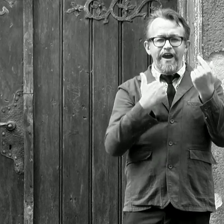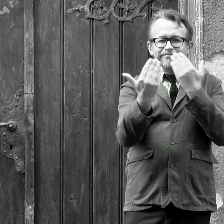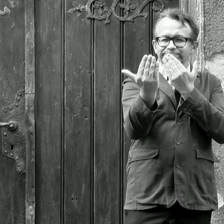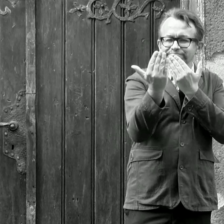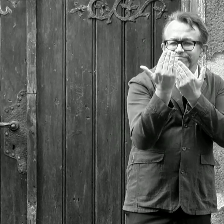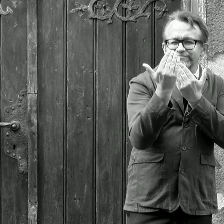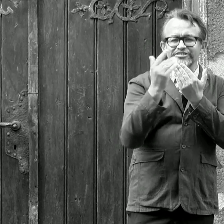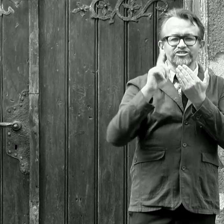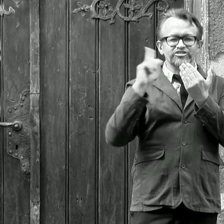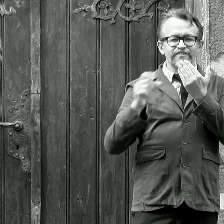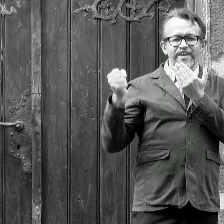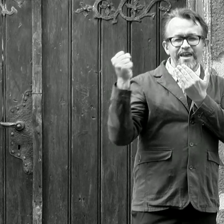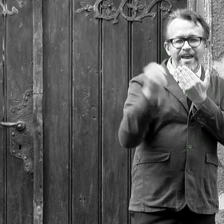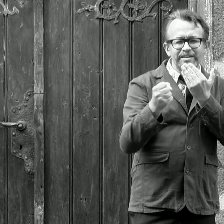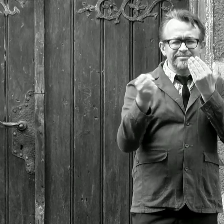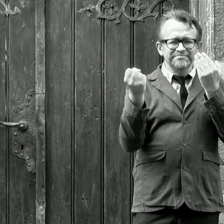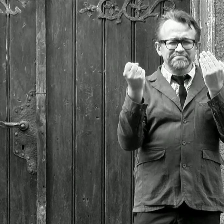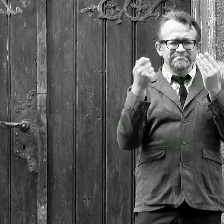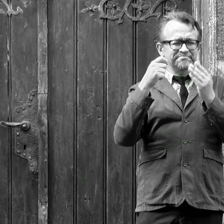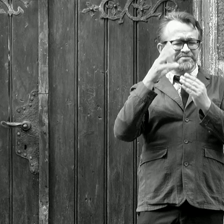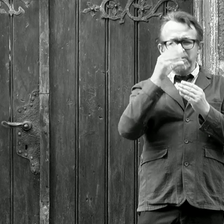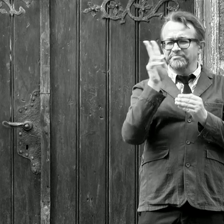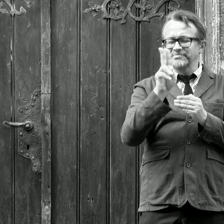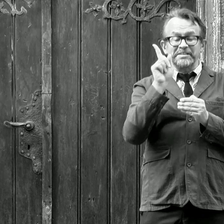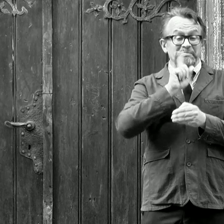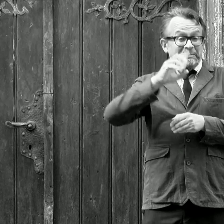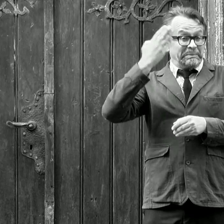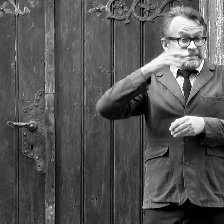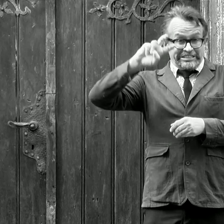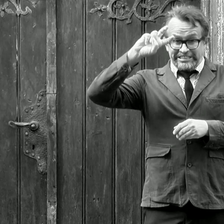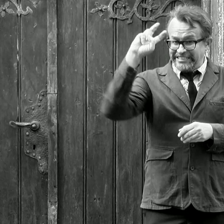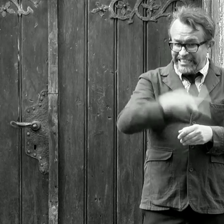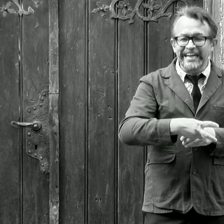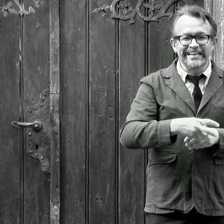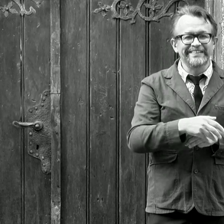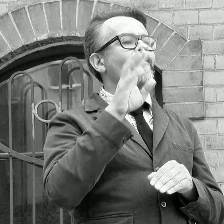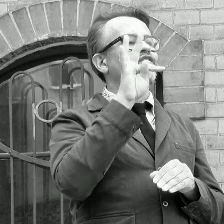He possessed a skill of capturing the physiognomical changeability of models and the exaggerated gesticulation.